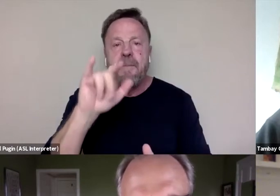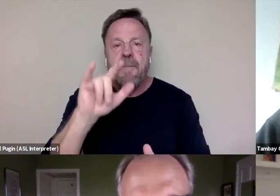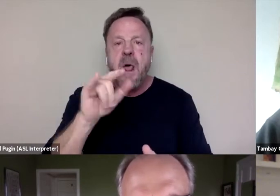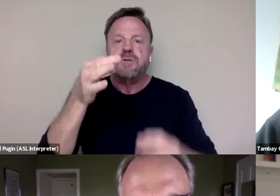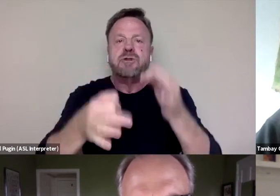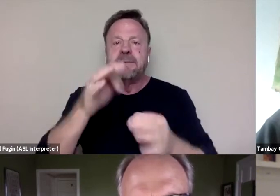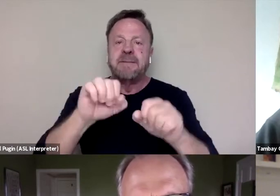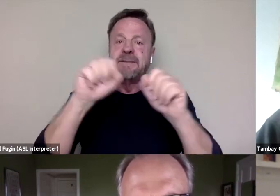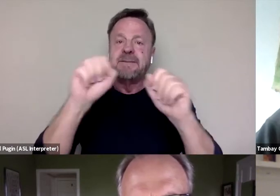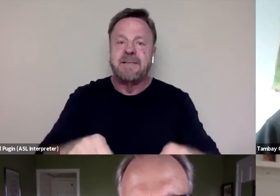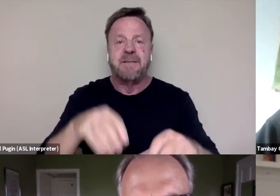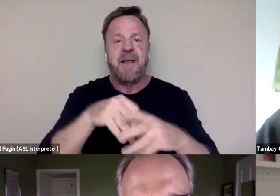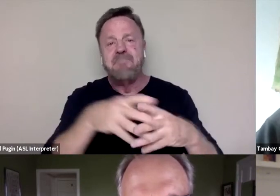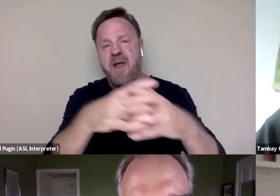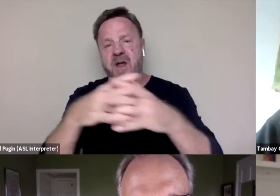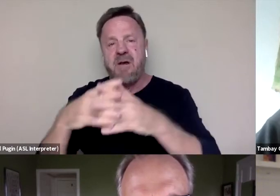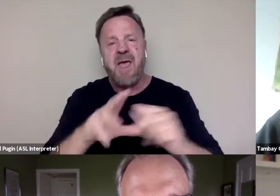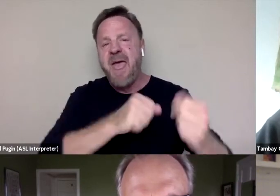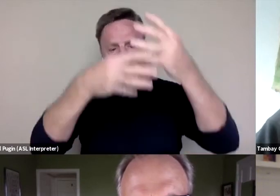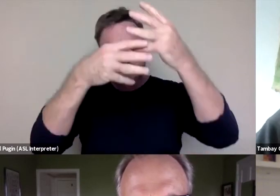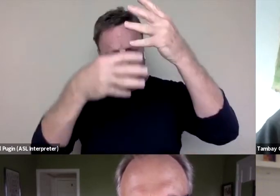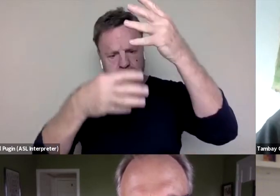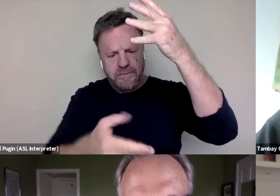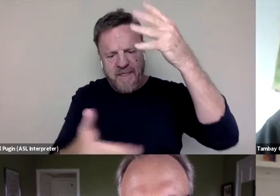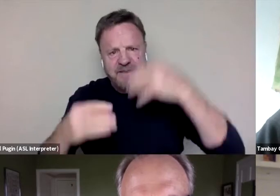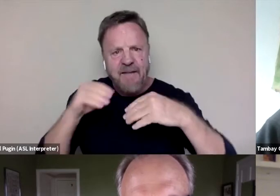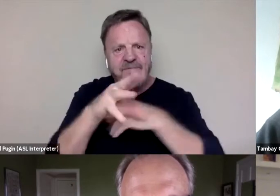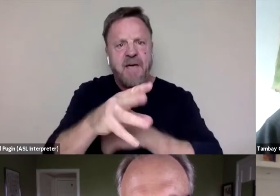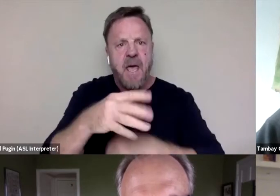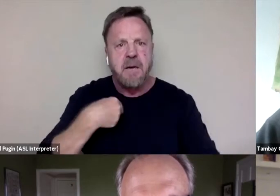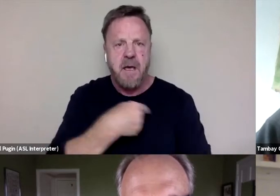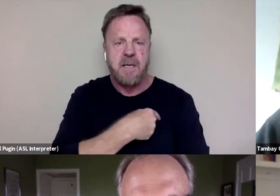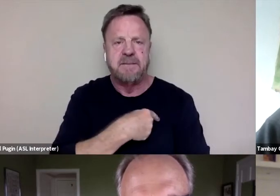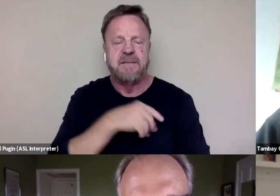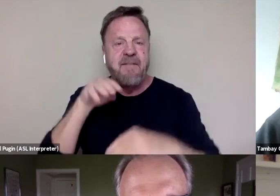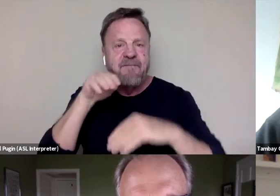and all of the other things that affects us and affect black and brown people in this country.